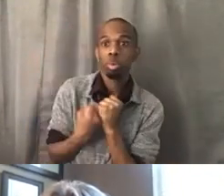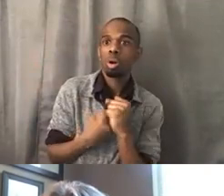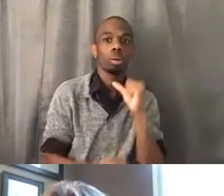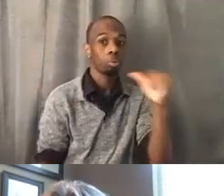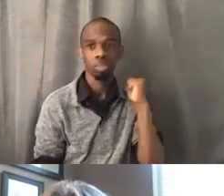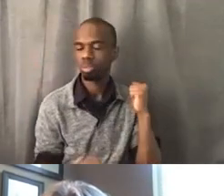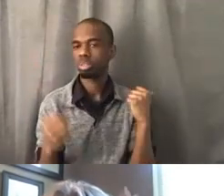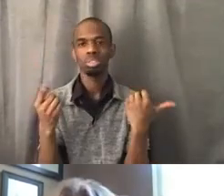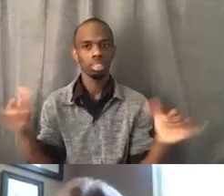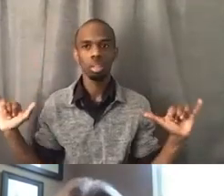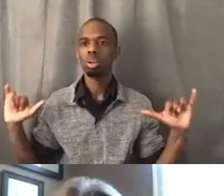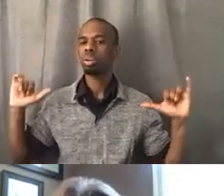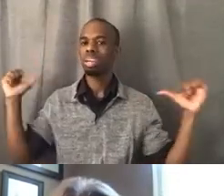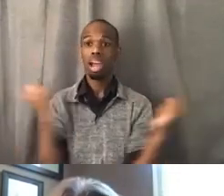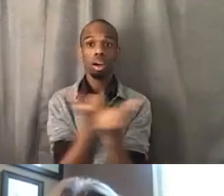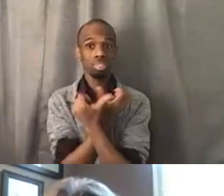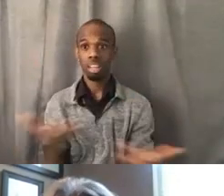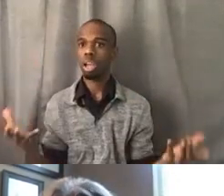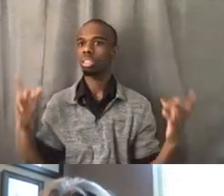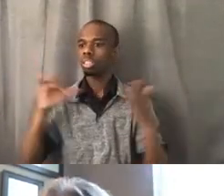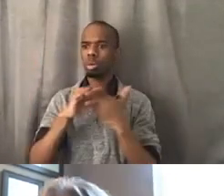within these eight weeks that Dr. Abdulla has brought to us,